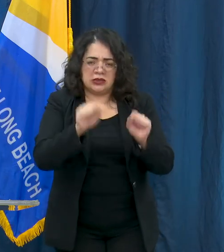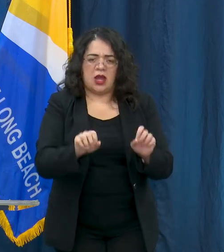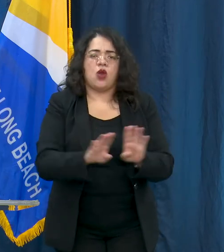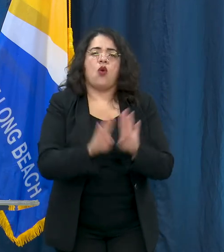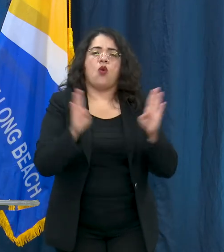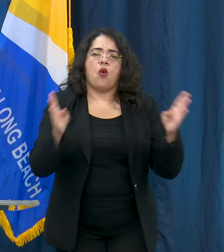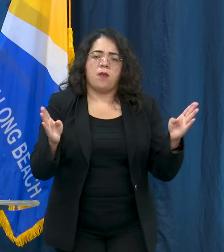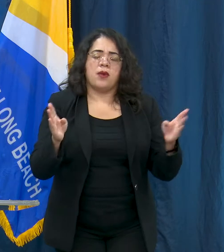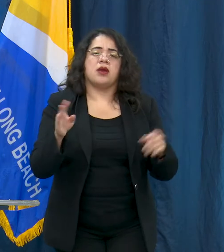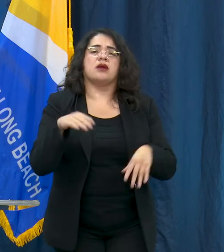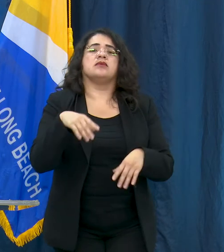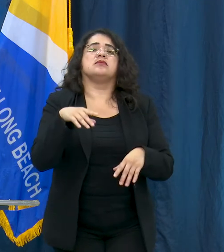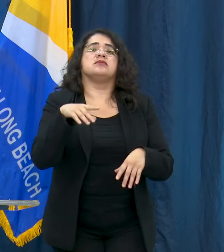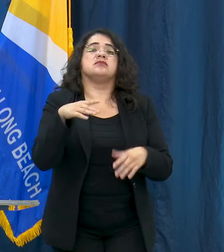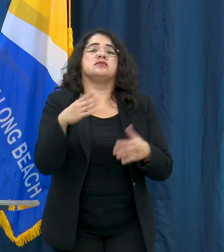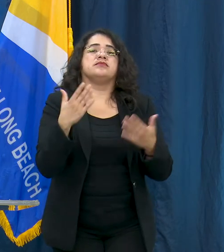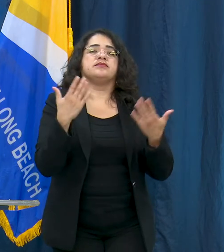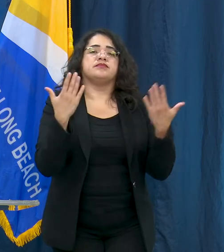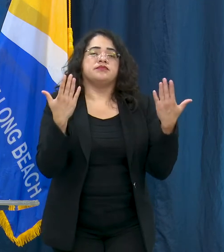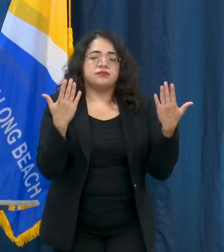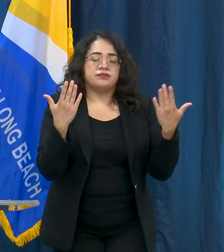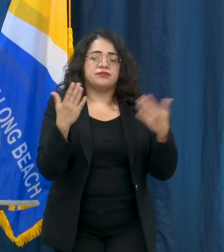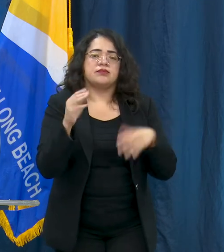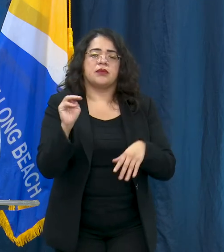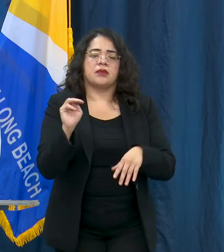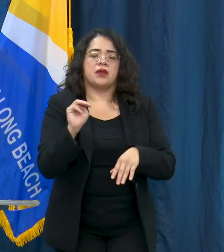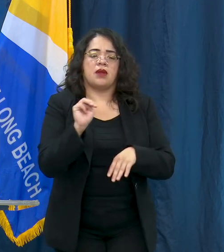Mosques, synagogues, churches, what have you, temples,